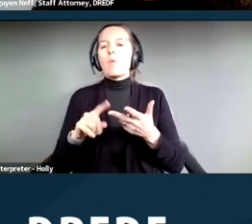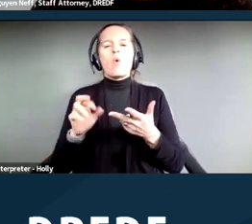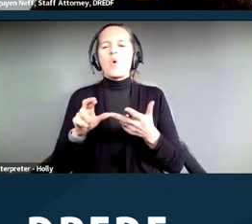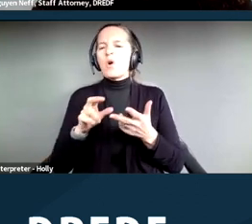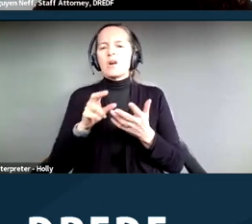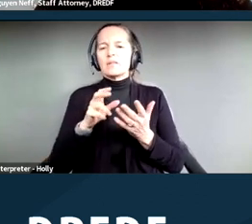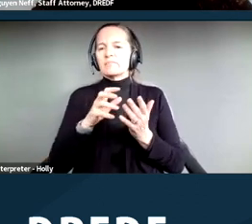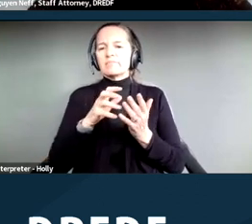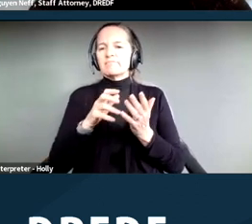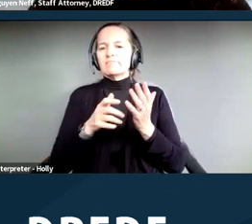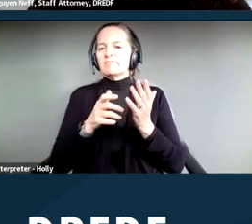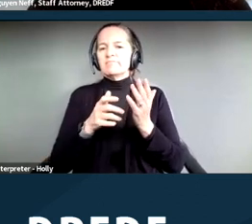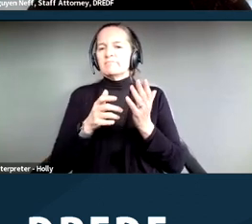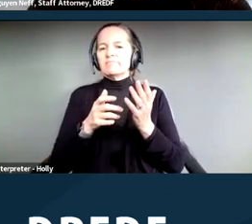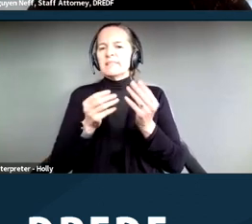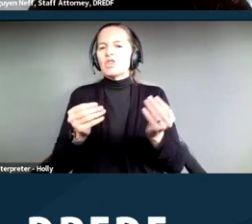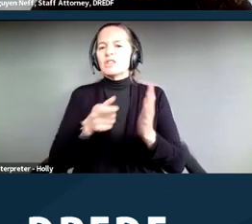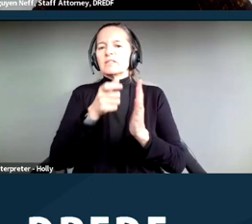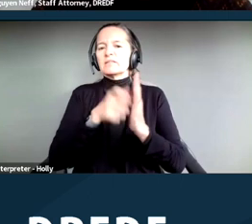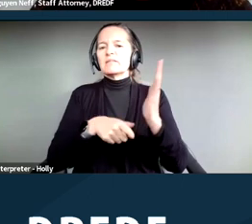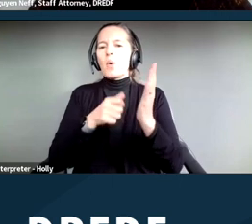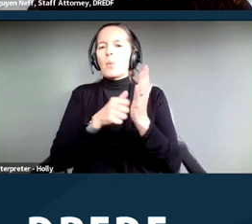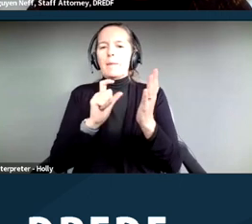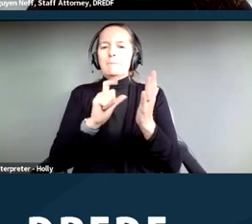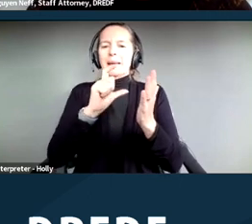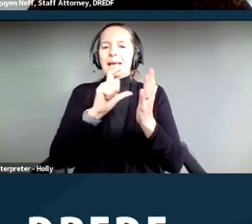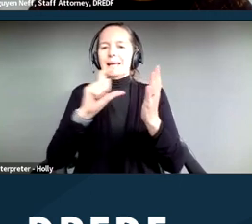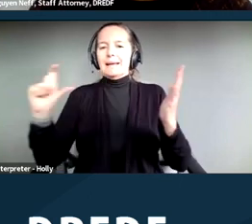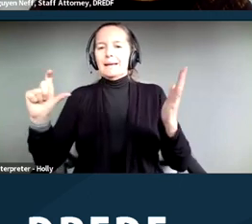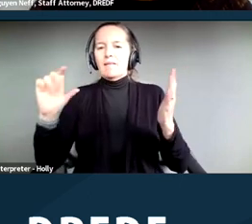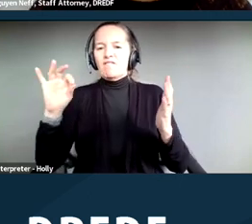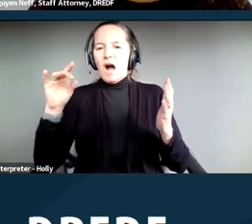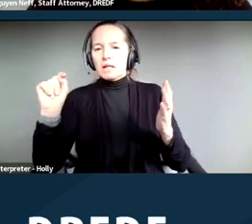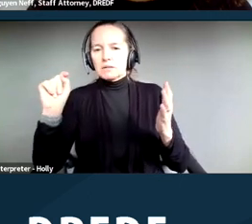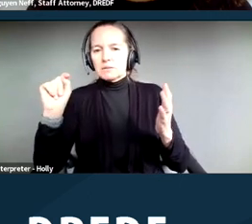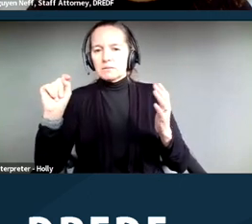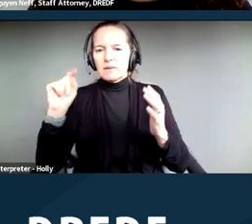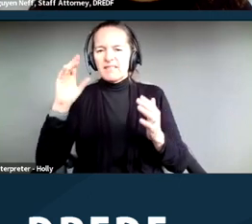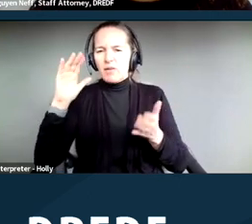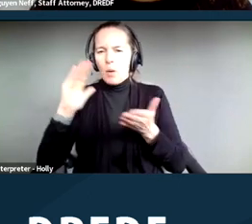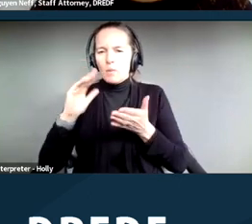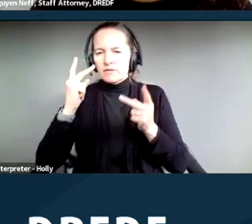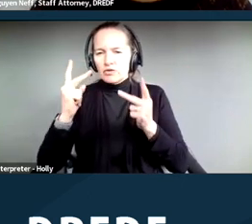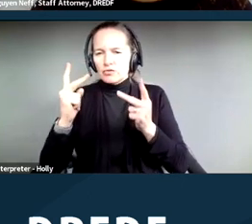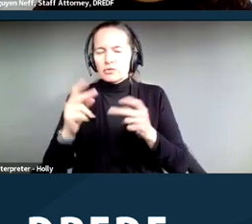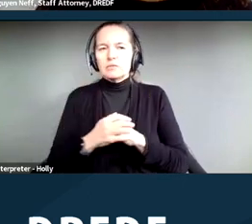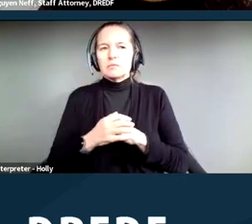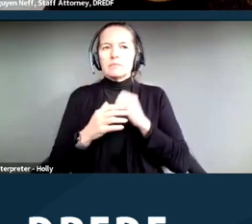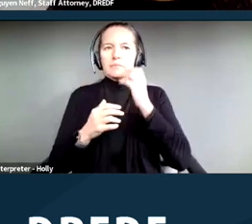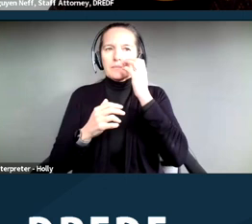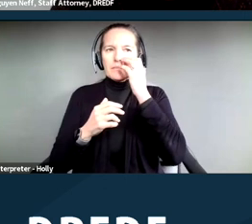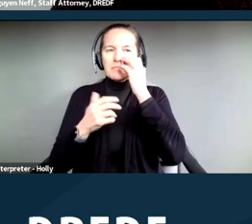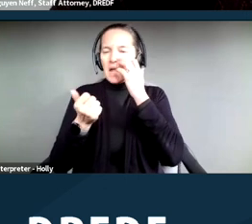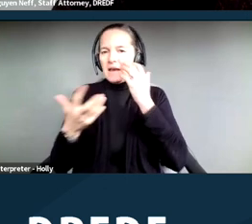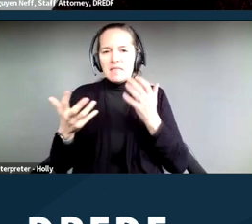in bigger font or something that makes it more easier for people with disabilities to access.